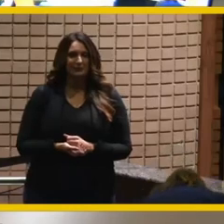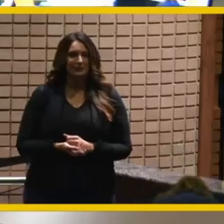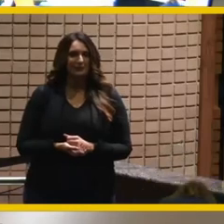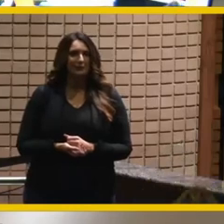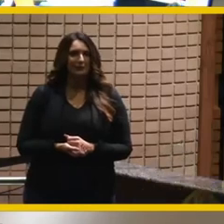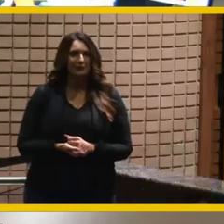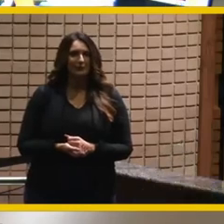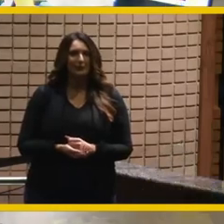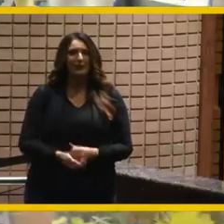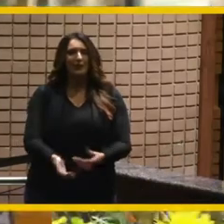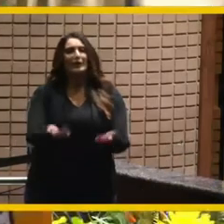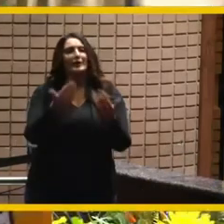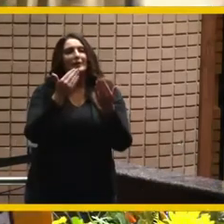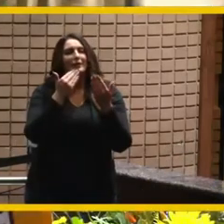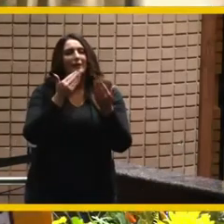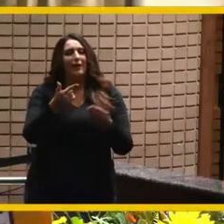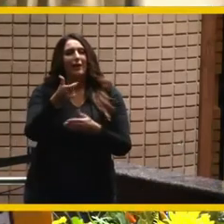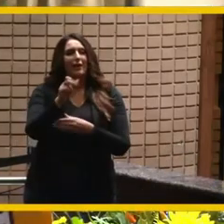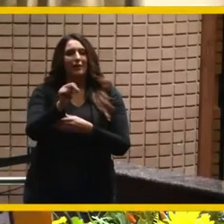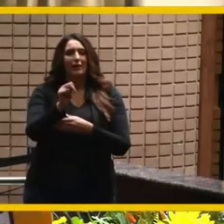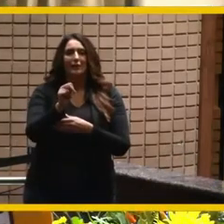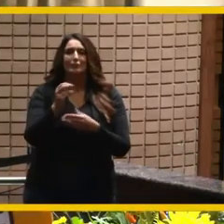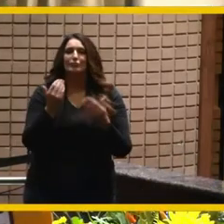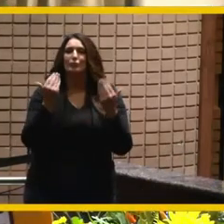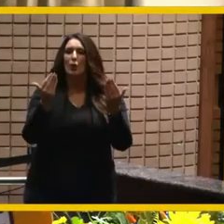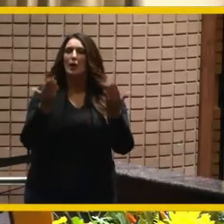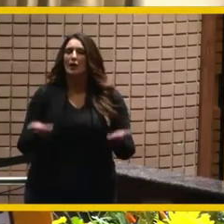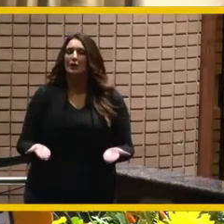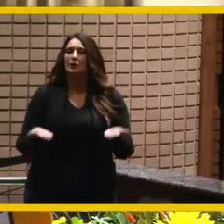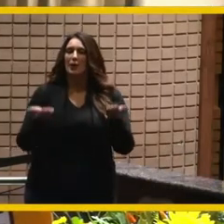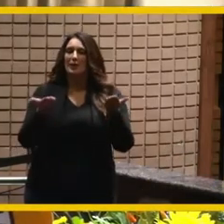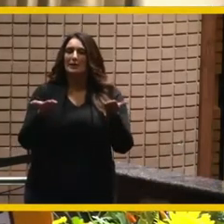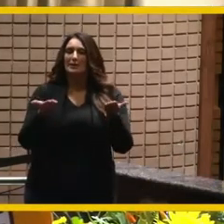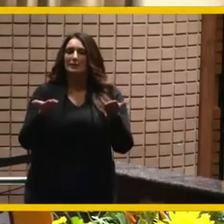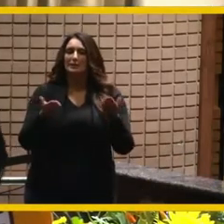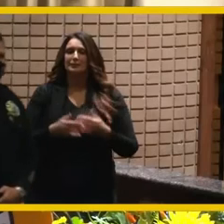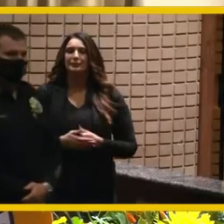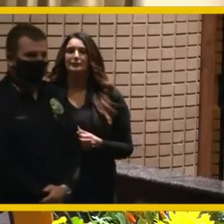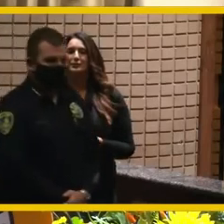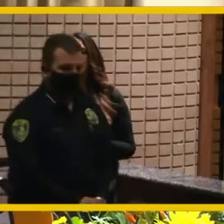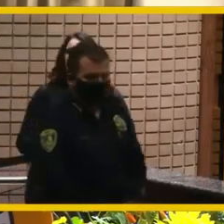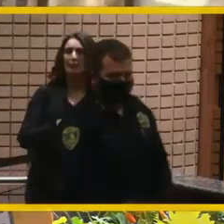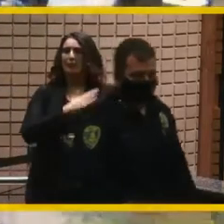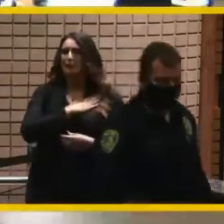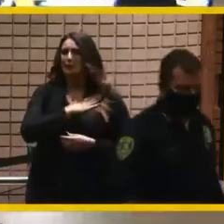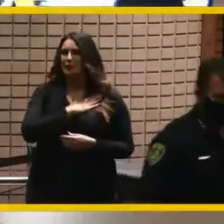thank you glenn please rise and remain standing for the pledge of allegiance